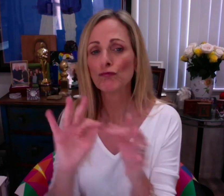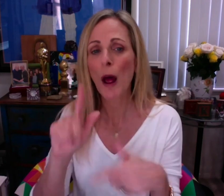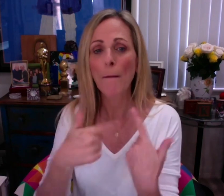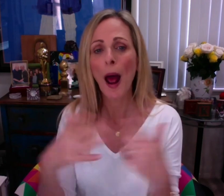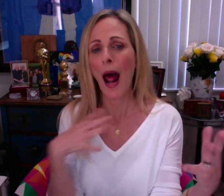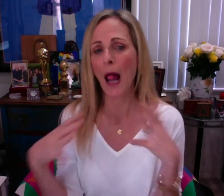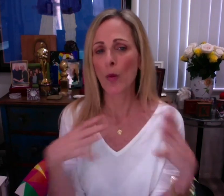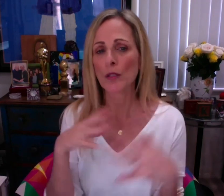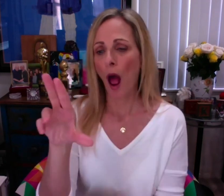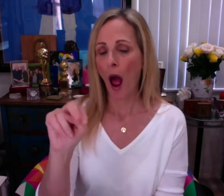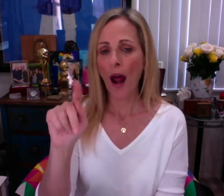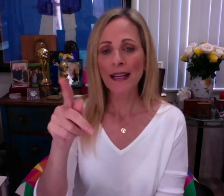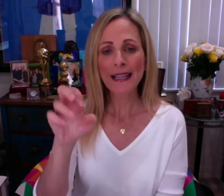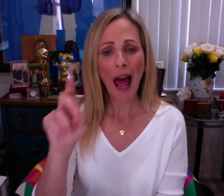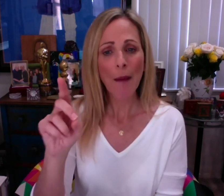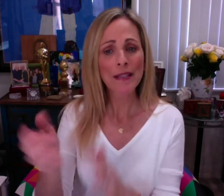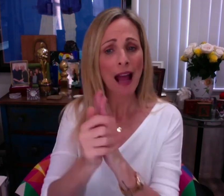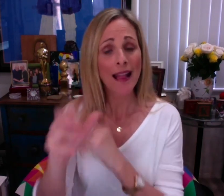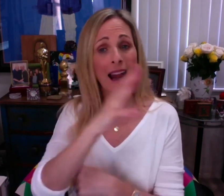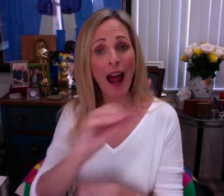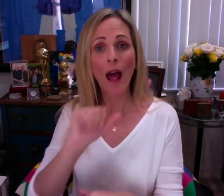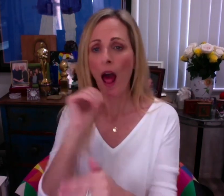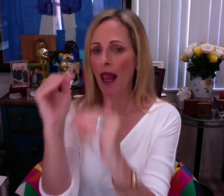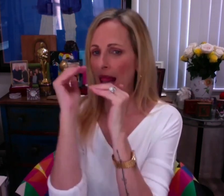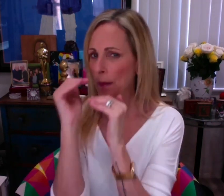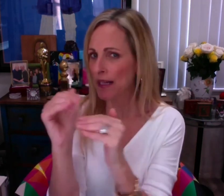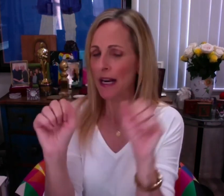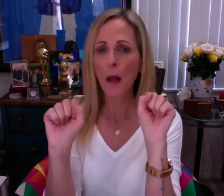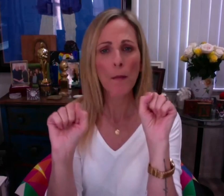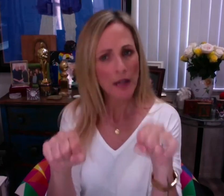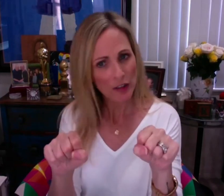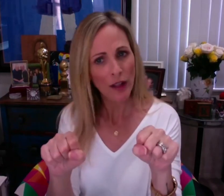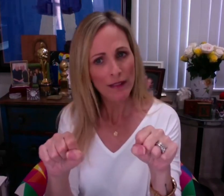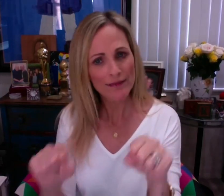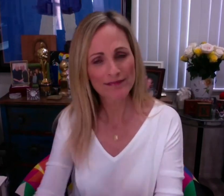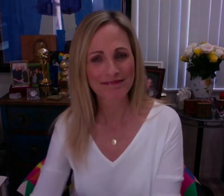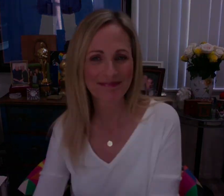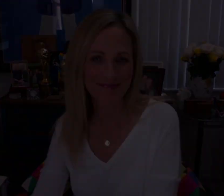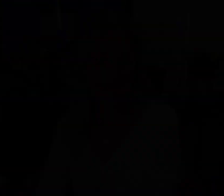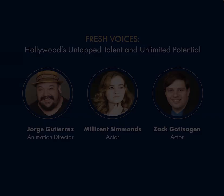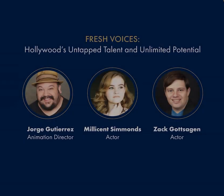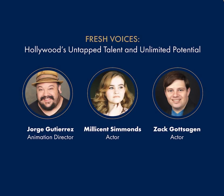about Hollywood's untapped talent and unlimited potential.